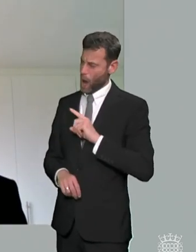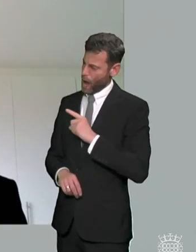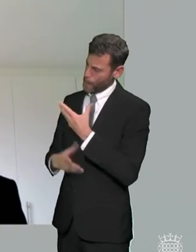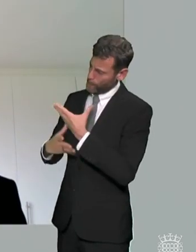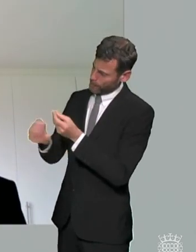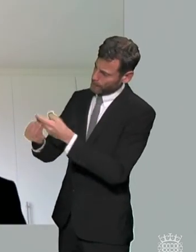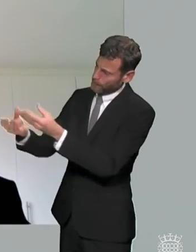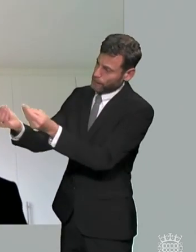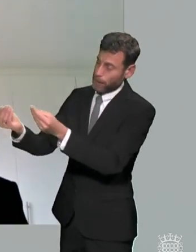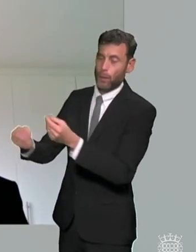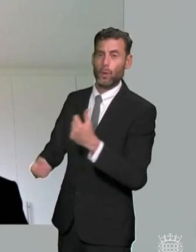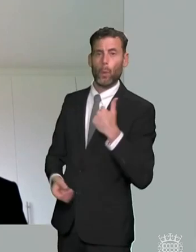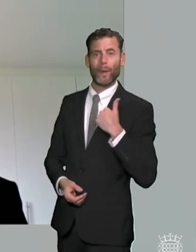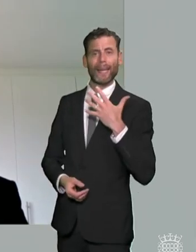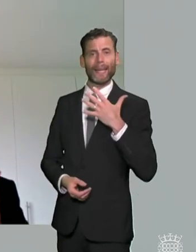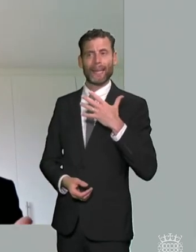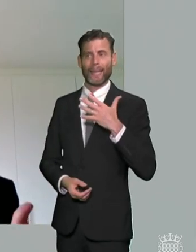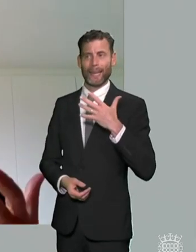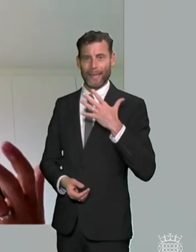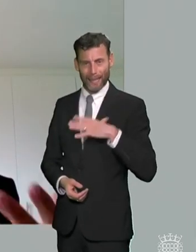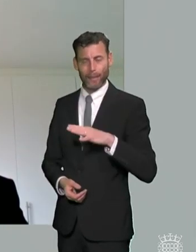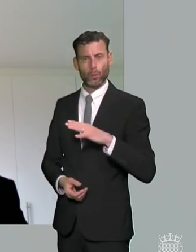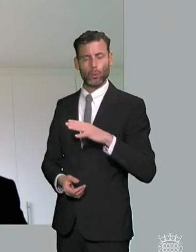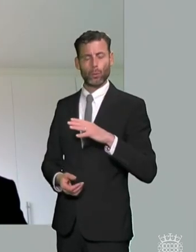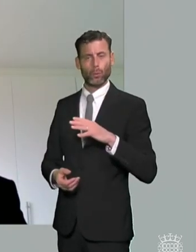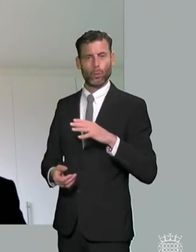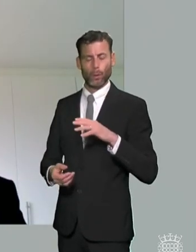that you're raising we'd be able to have our own initiative go and look at the way in which local